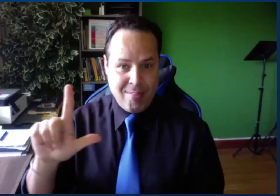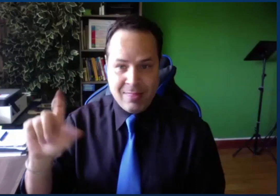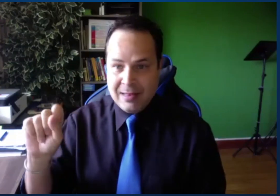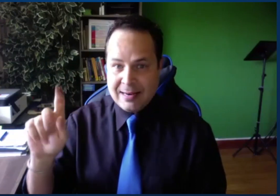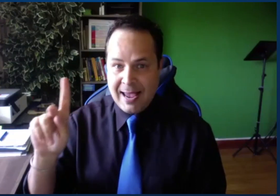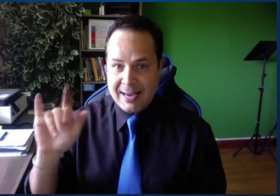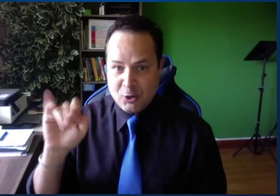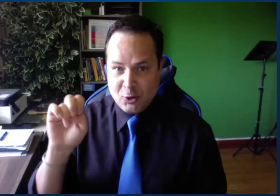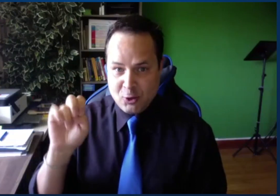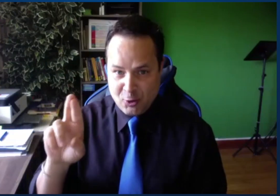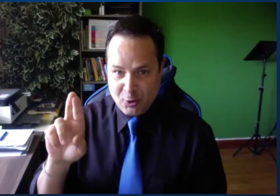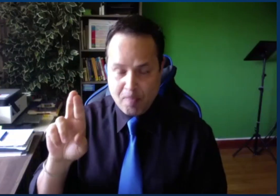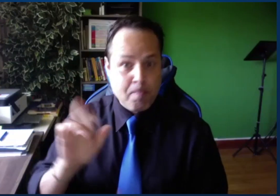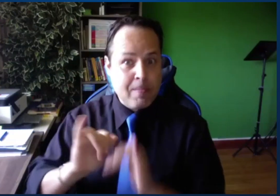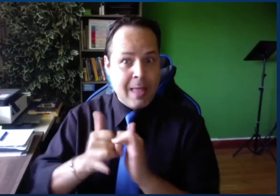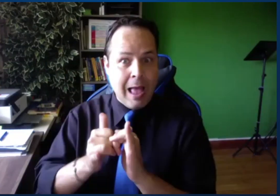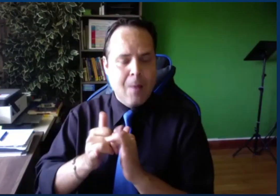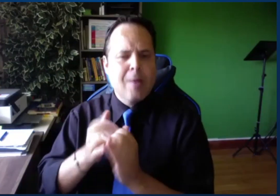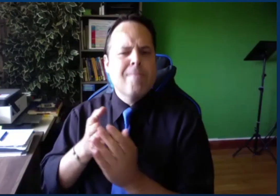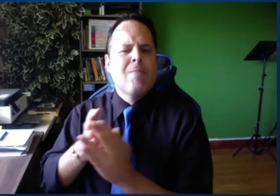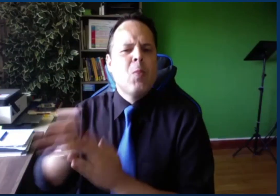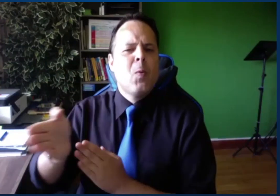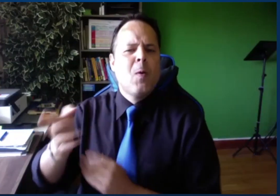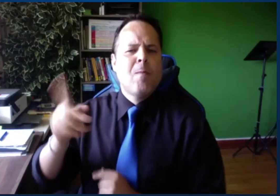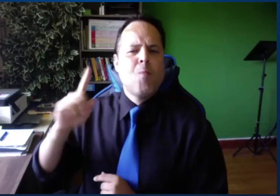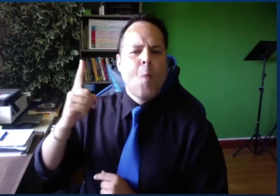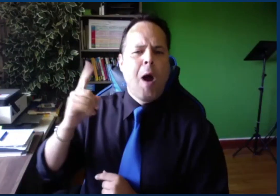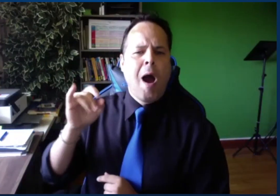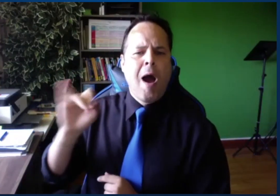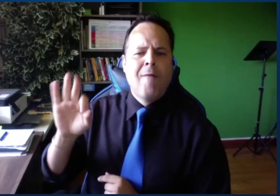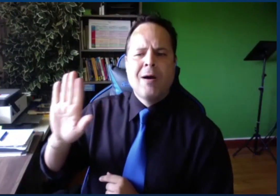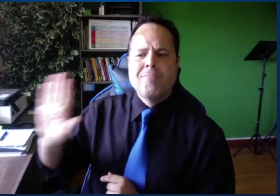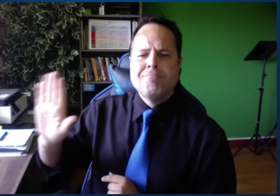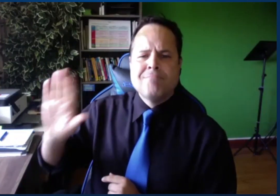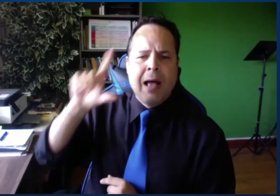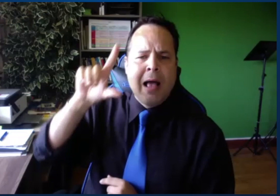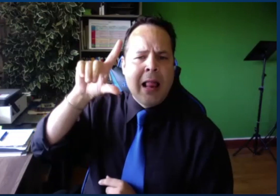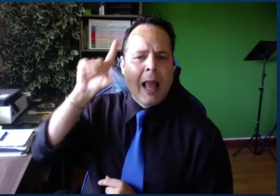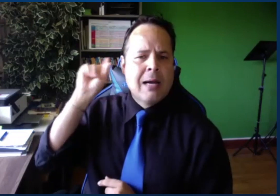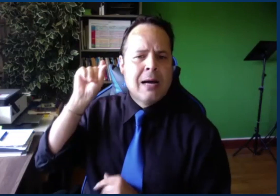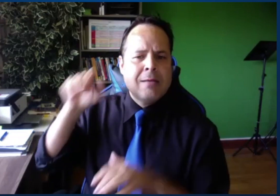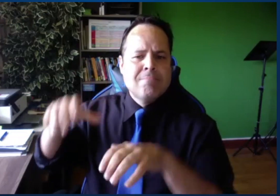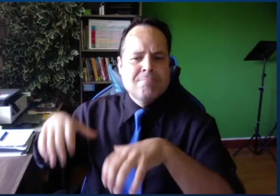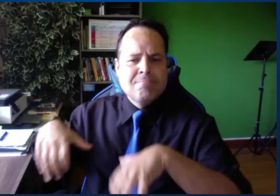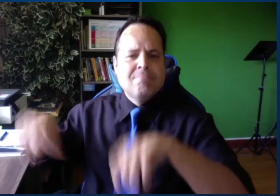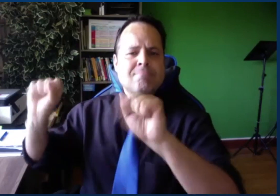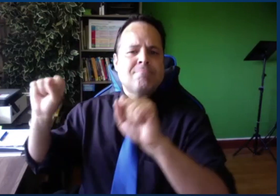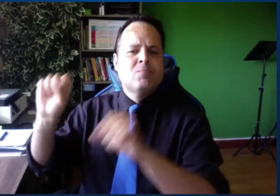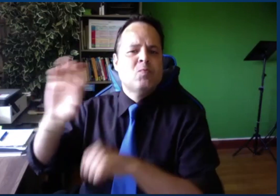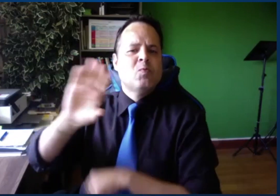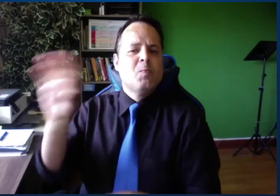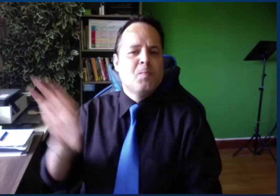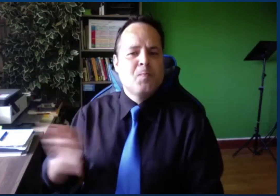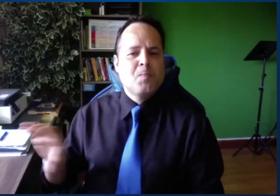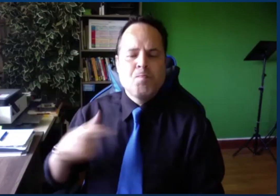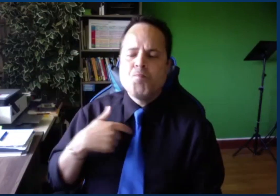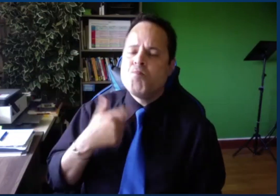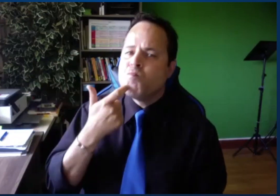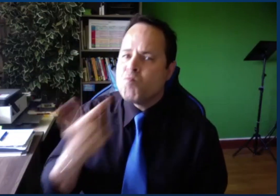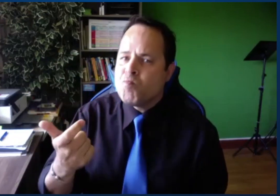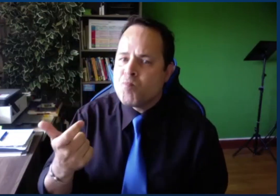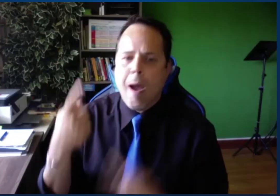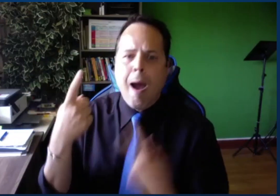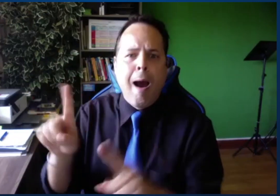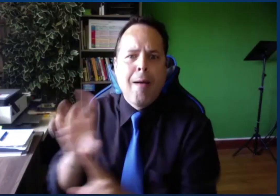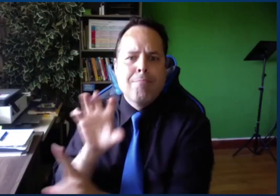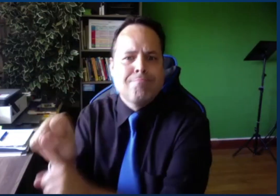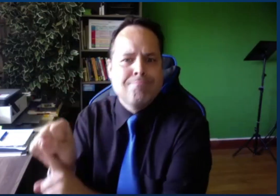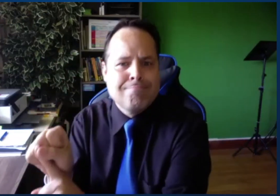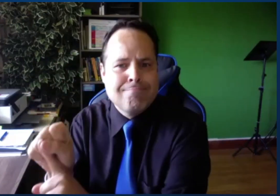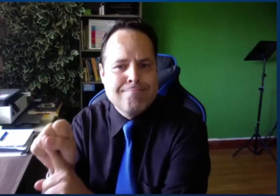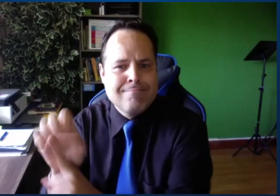Michael Skyer through one of his gala debt university zooms.